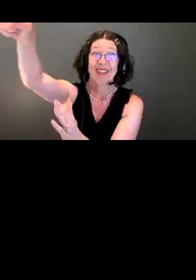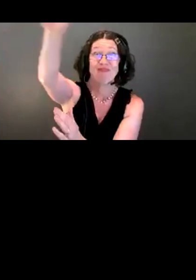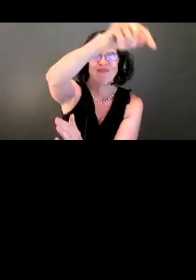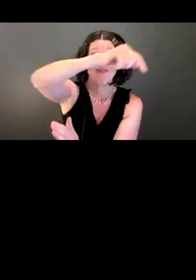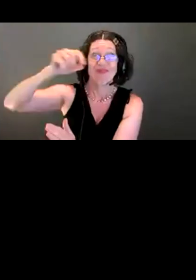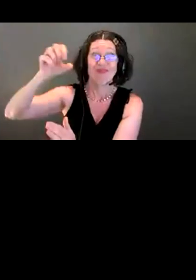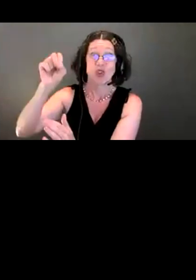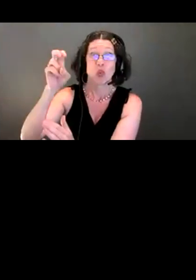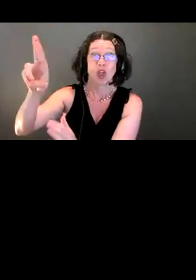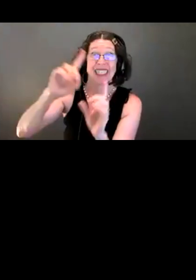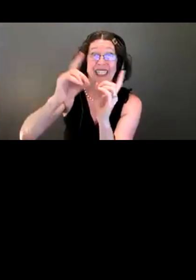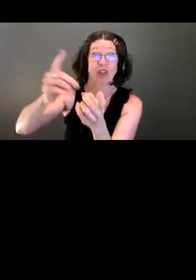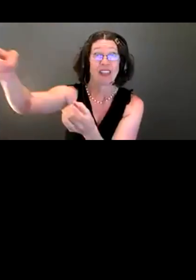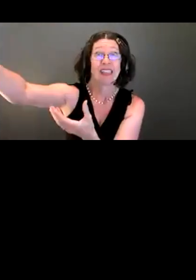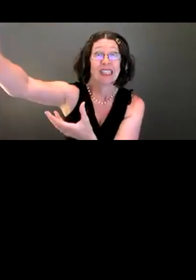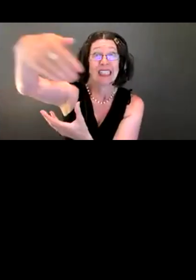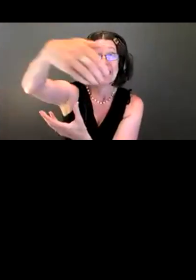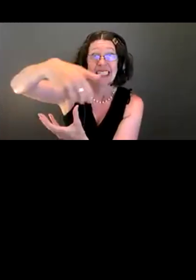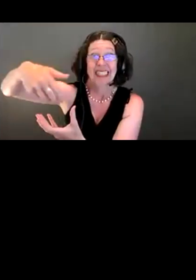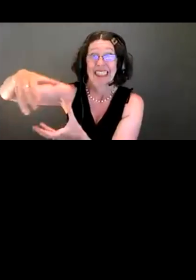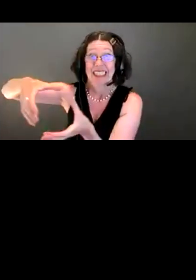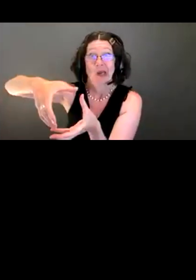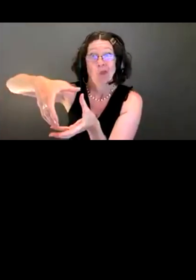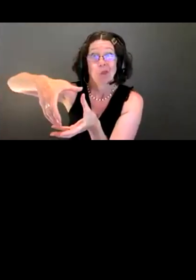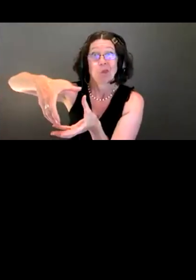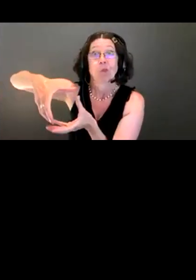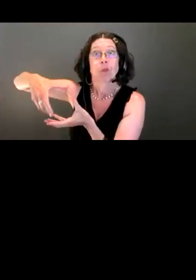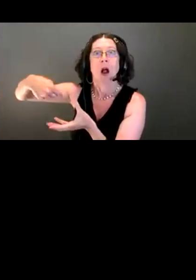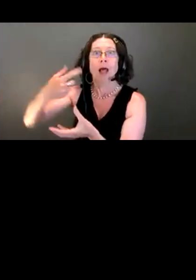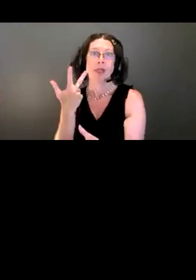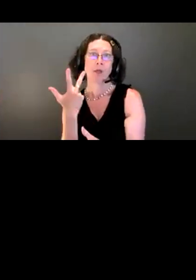are sent to three different regional treatment plants to be cleaned.